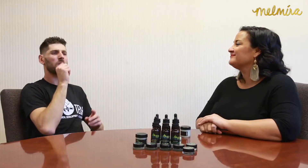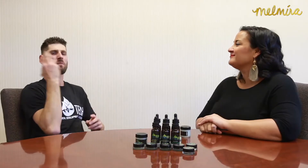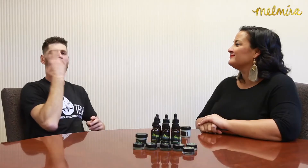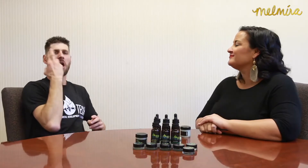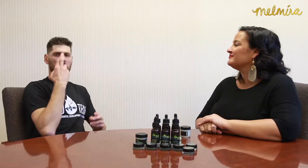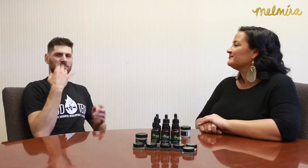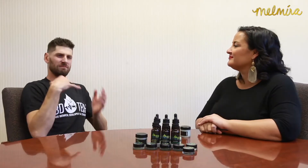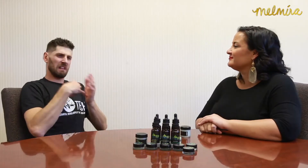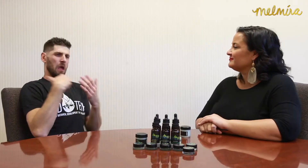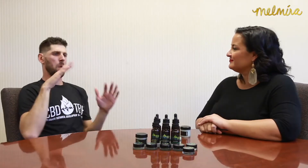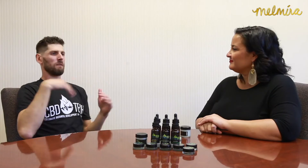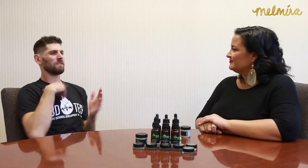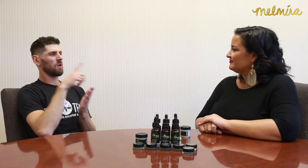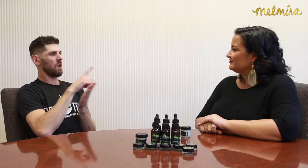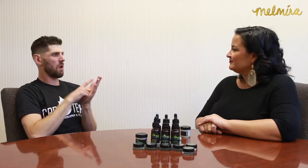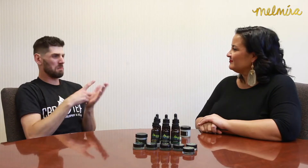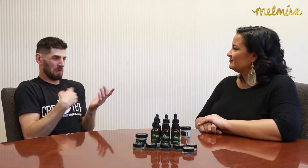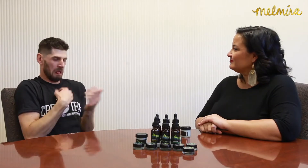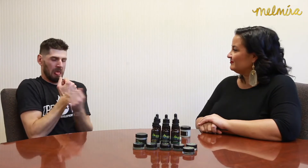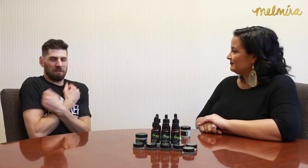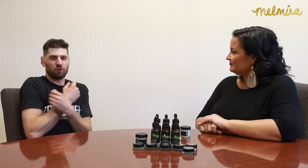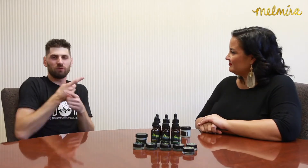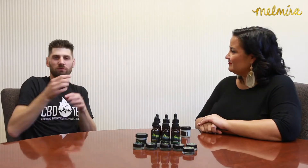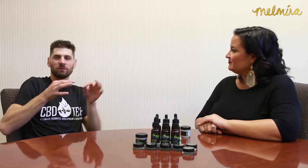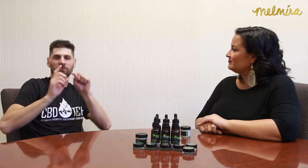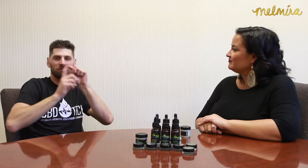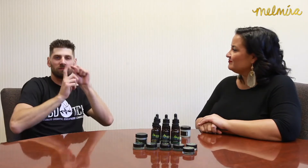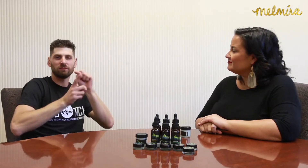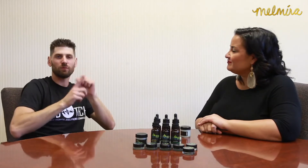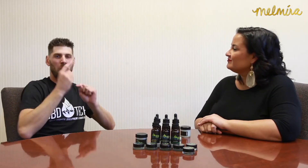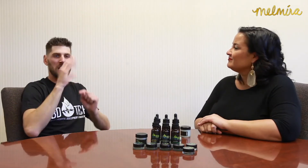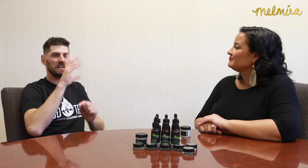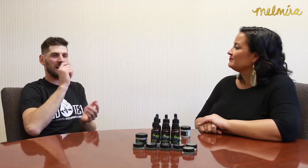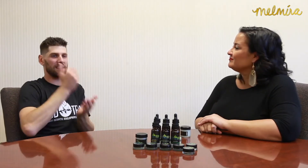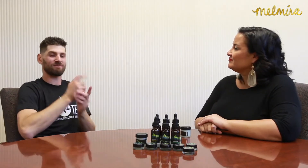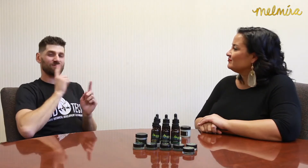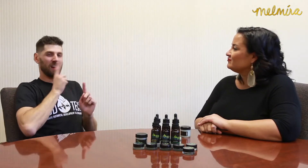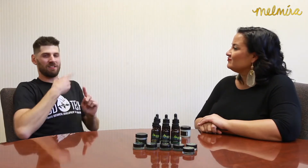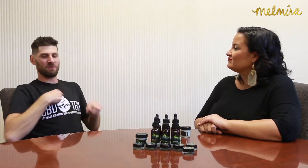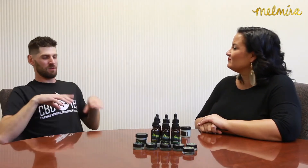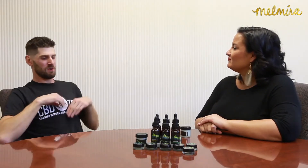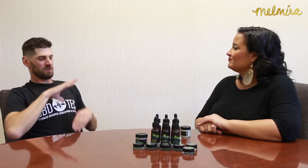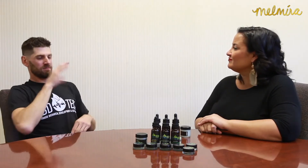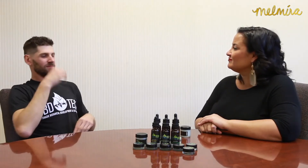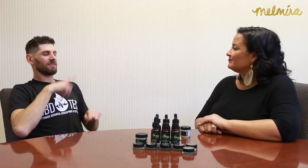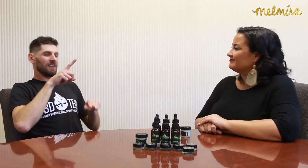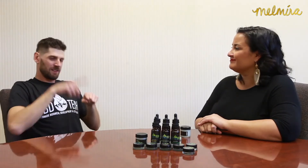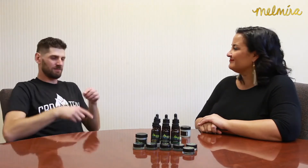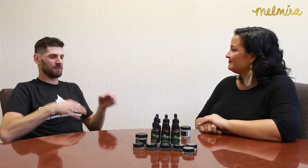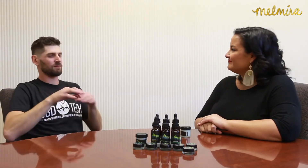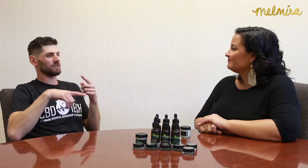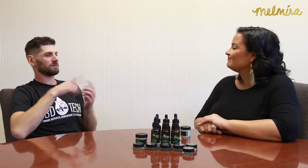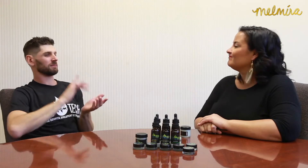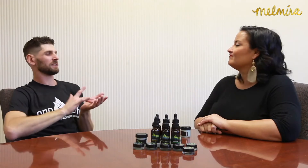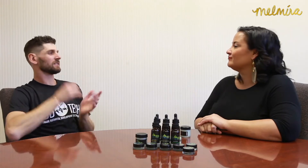A lot of people don't realize that there are laws related to that. I'd love to explain the different things that CBD can do but since I own a company that sells these products,